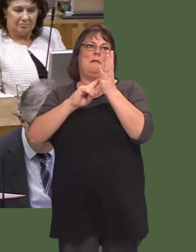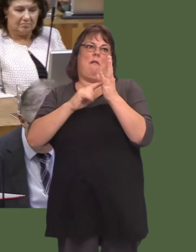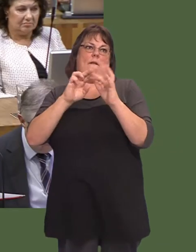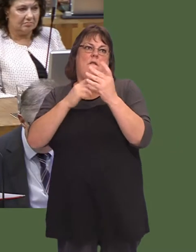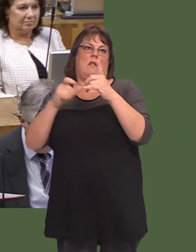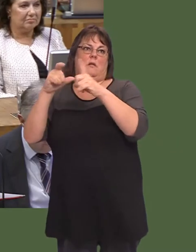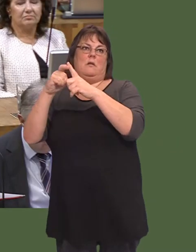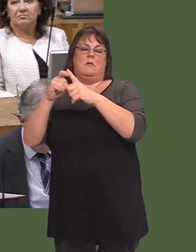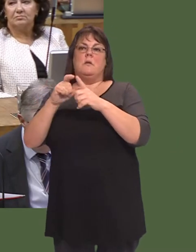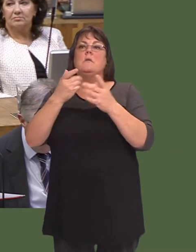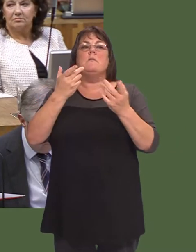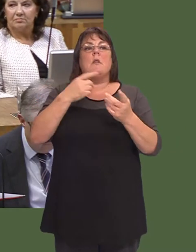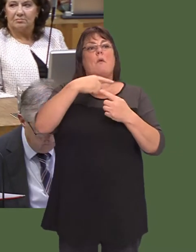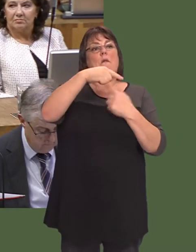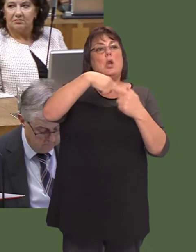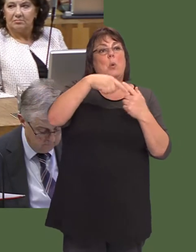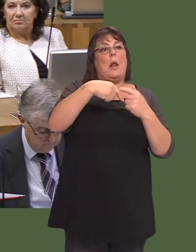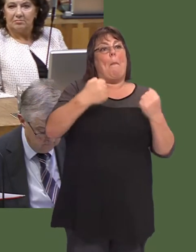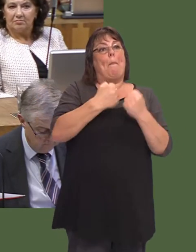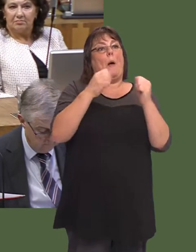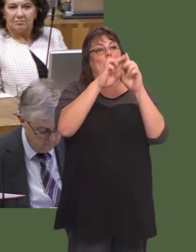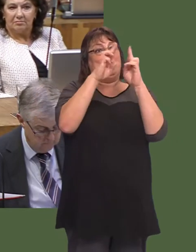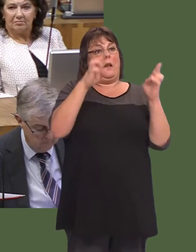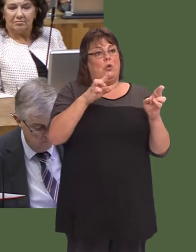Where we have nuclear power, itís important that there are adequate disposal facilities,